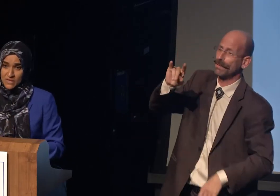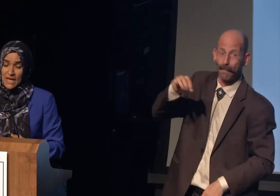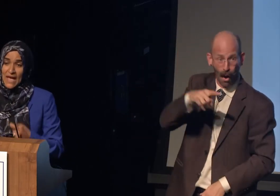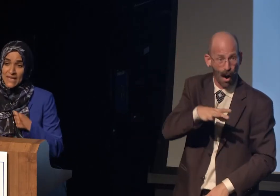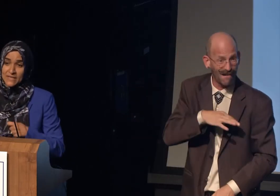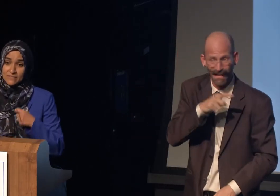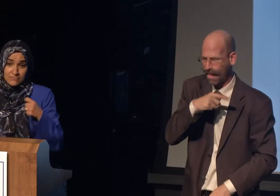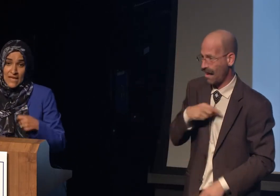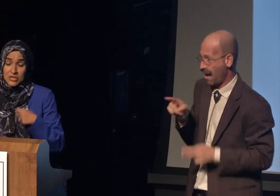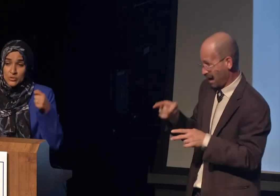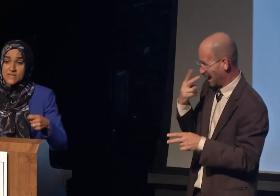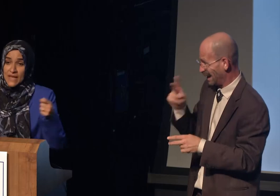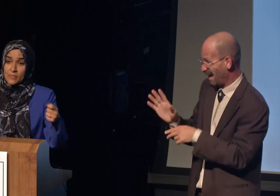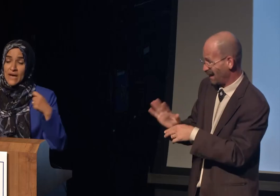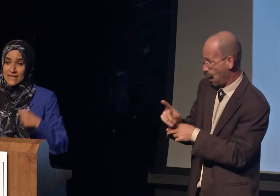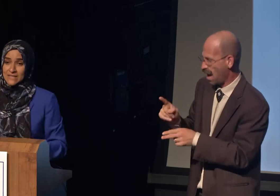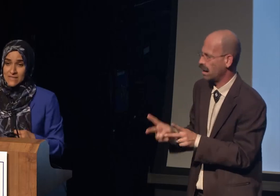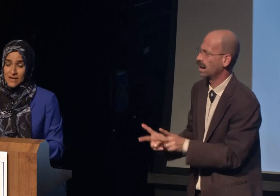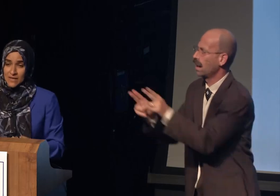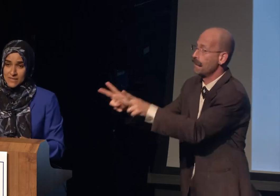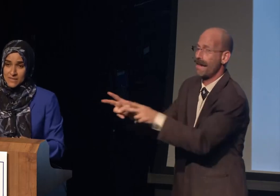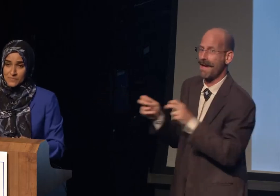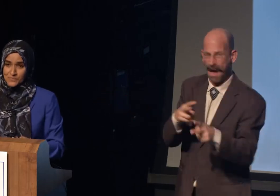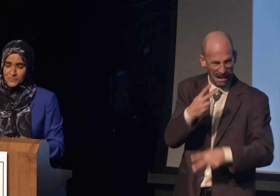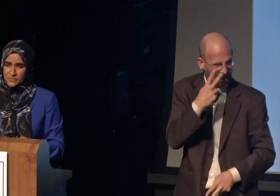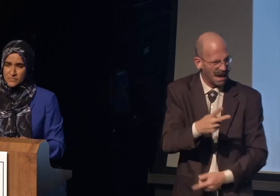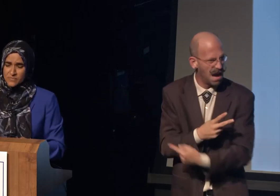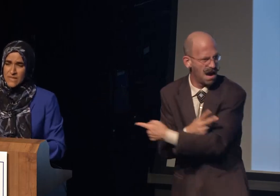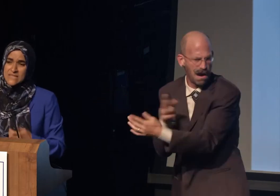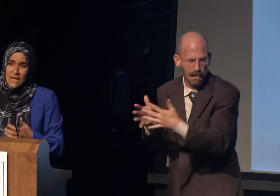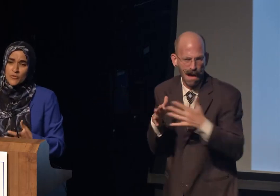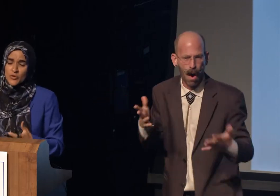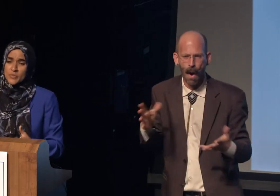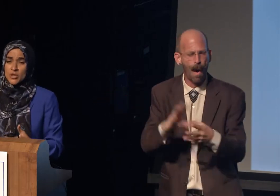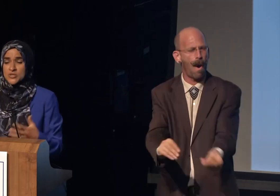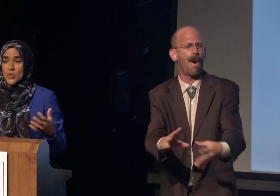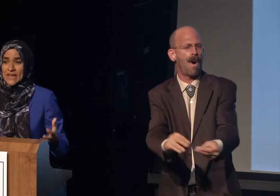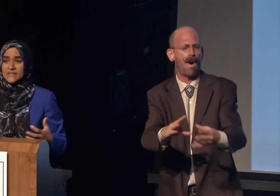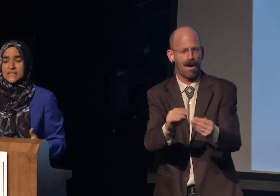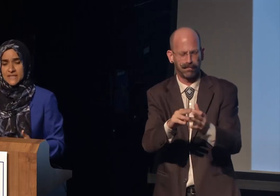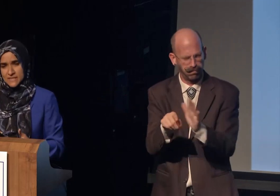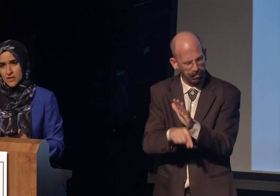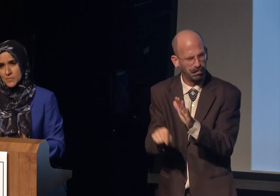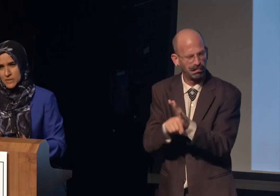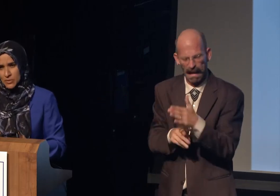and use them against us. Islamophobia also alienates young people